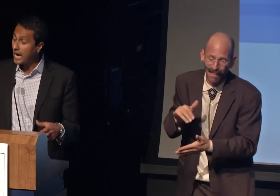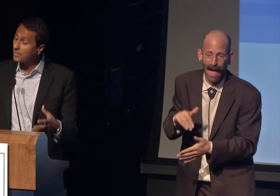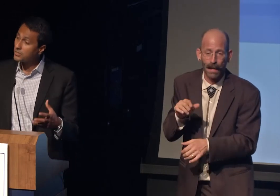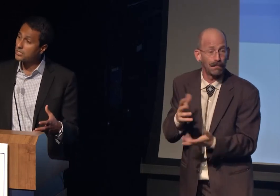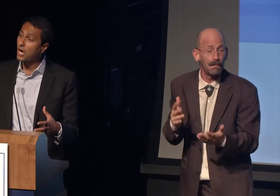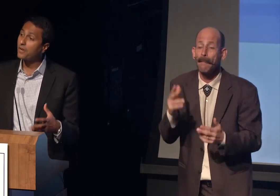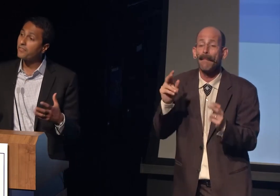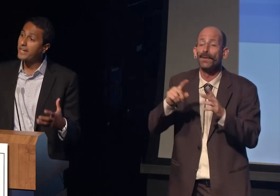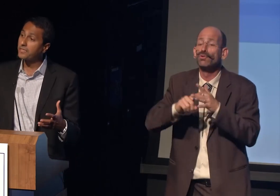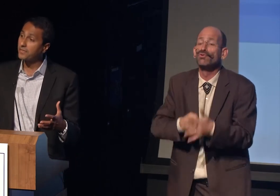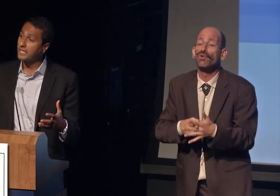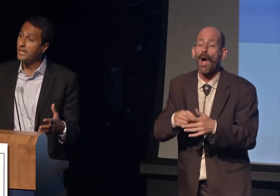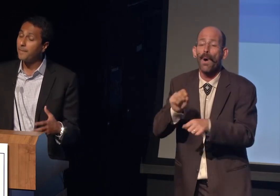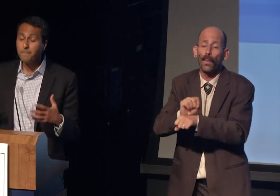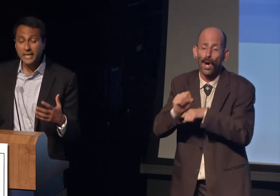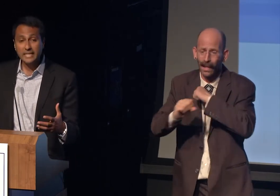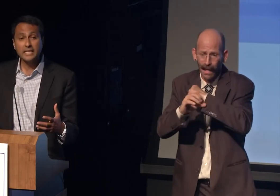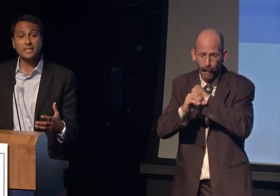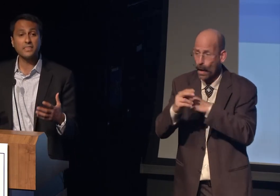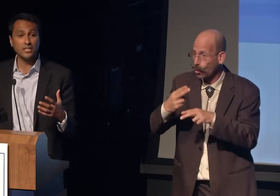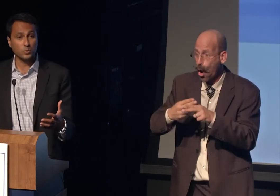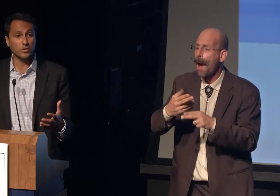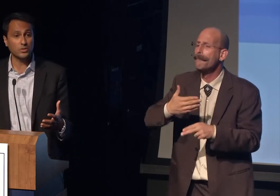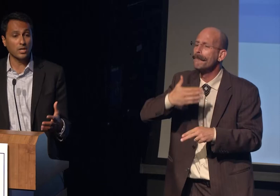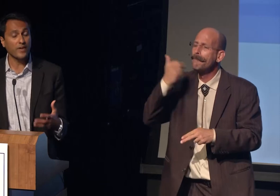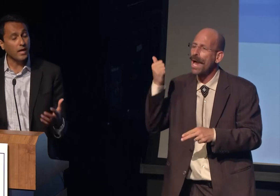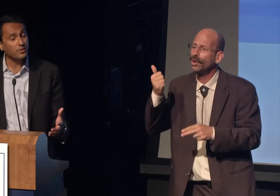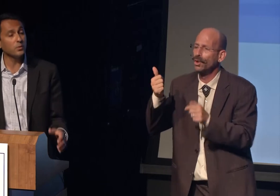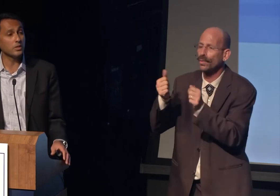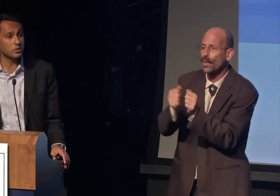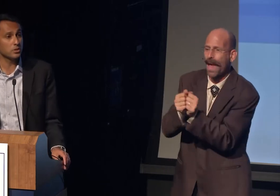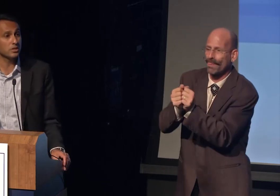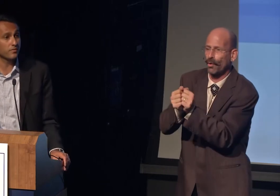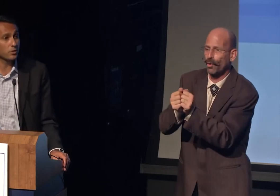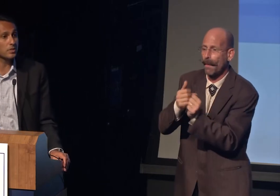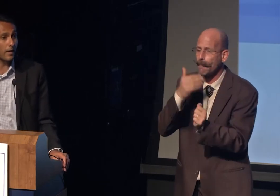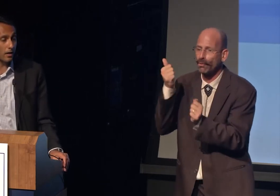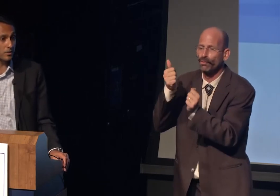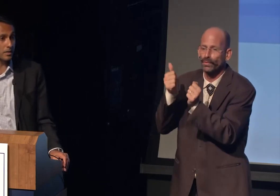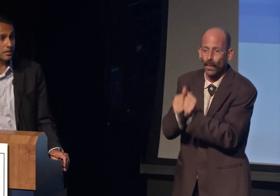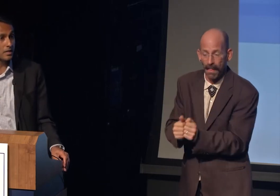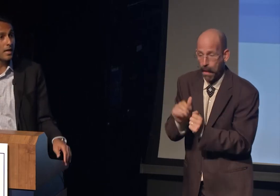Colleges are effectively mini cathedrals of healthy, religiously diverse democracies,